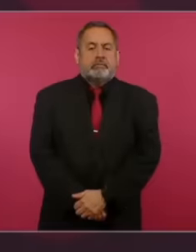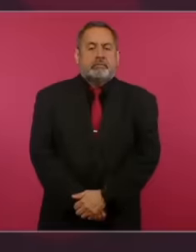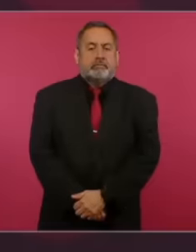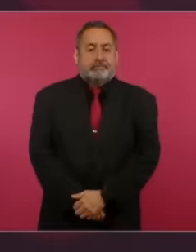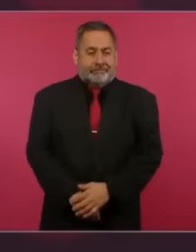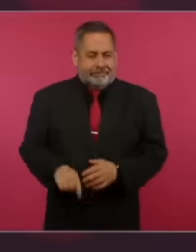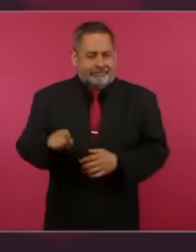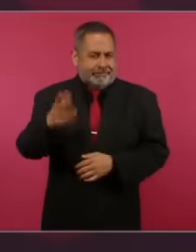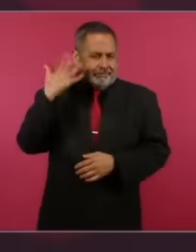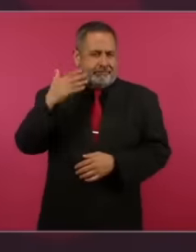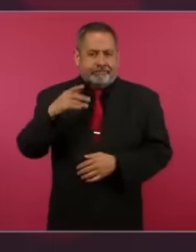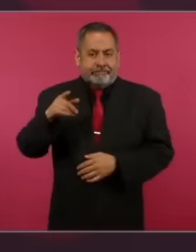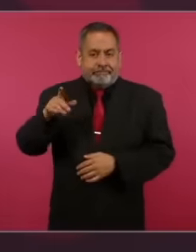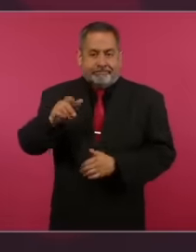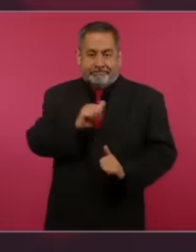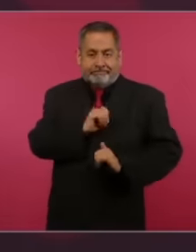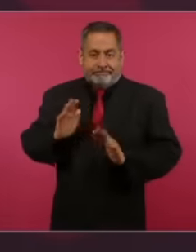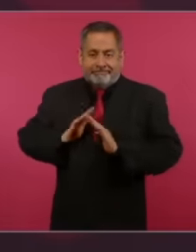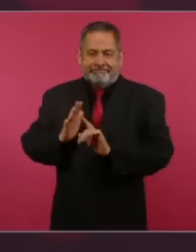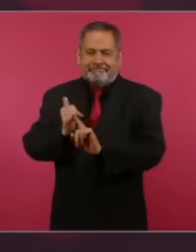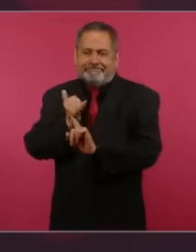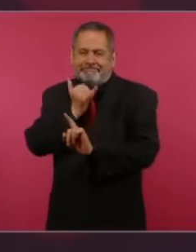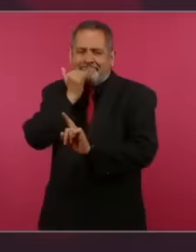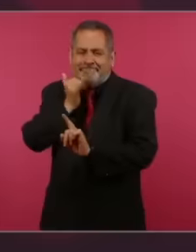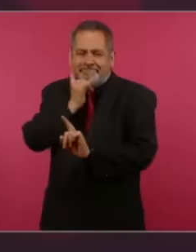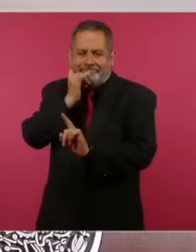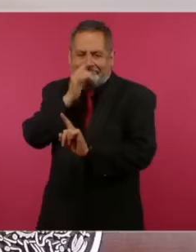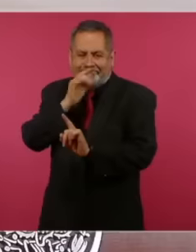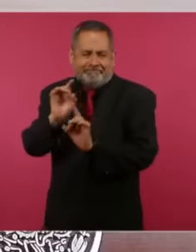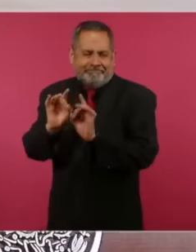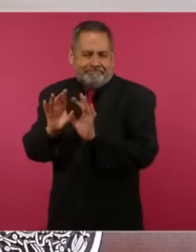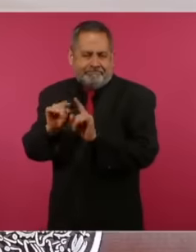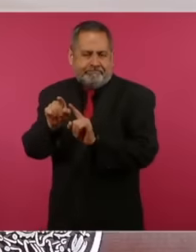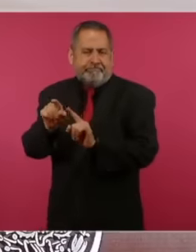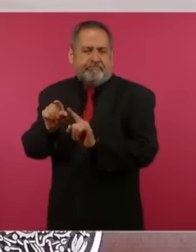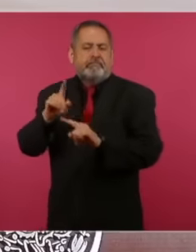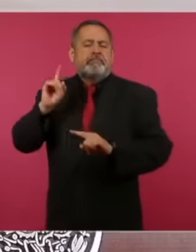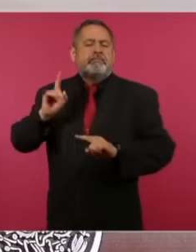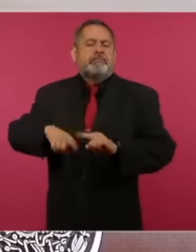army has have been